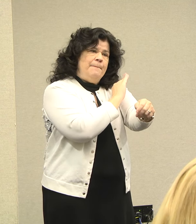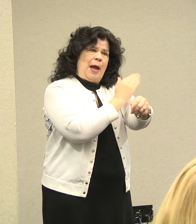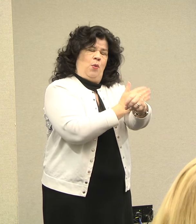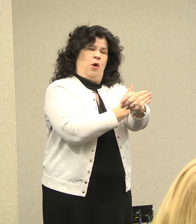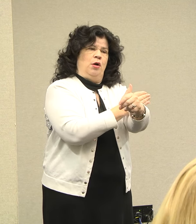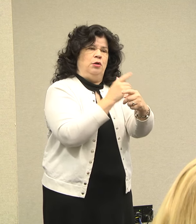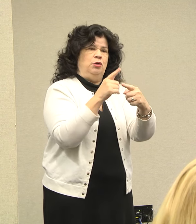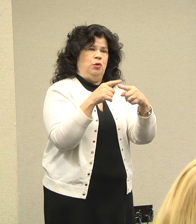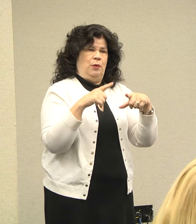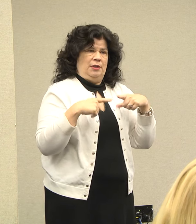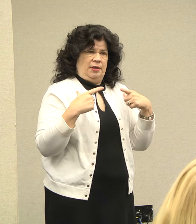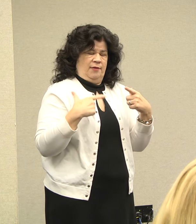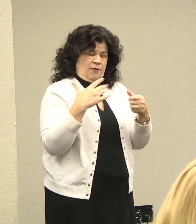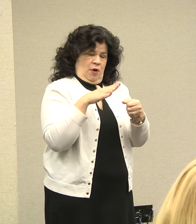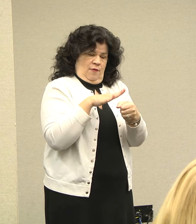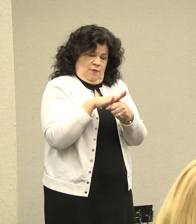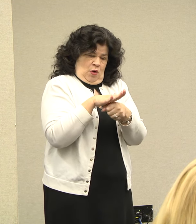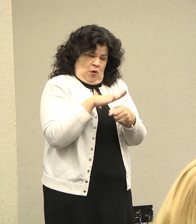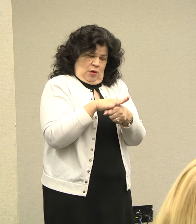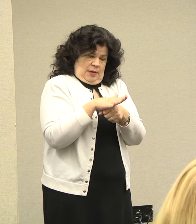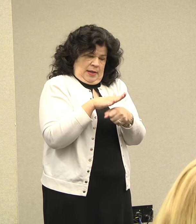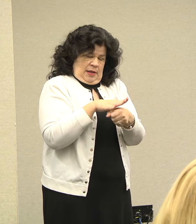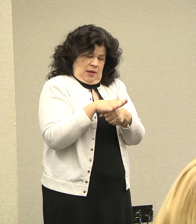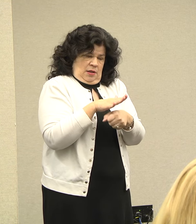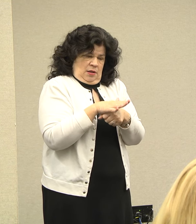our office to help improve outcomes for people with disabilities in the